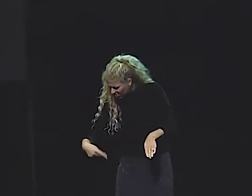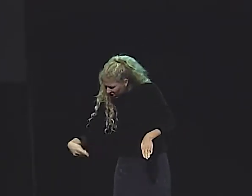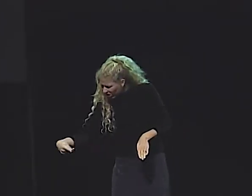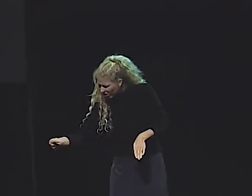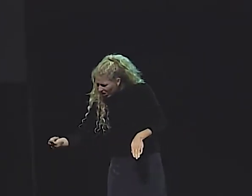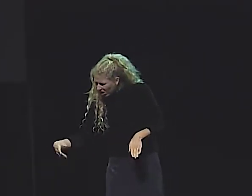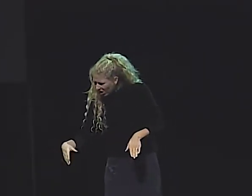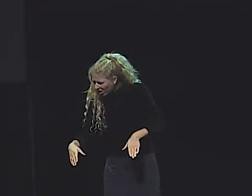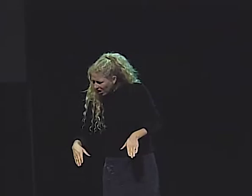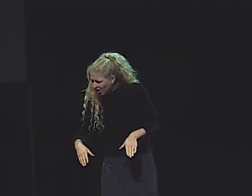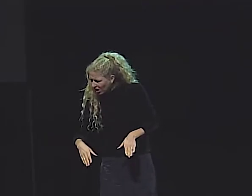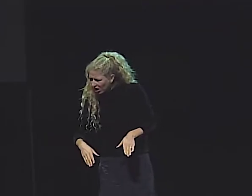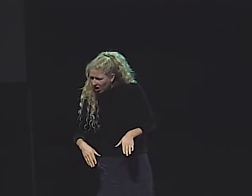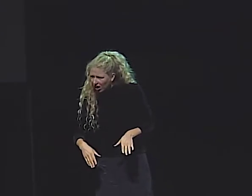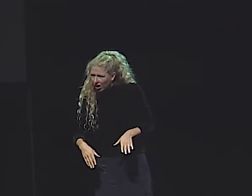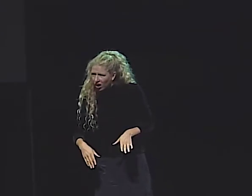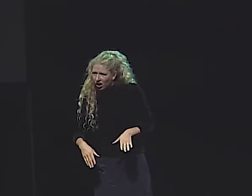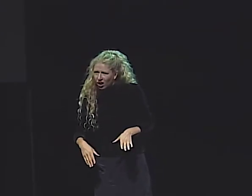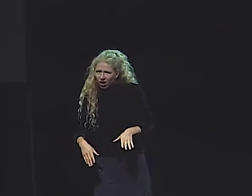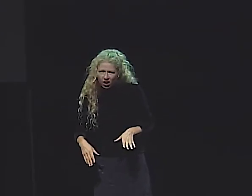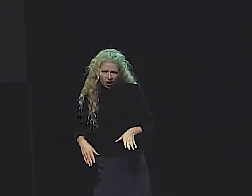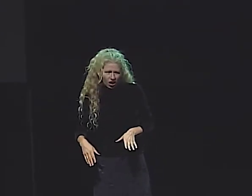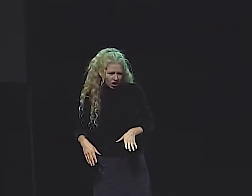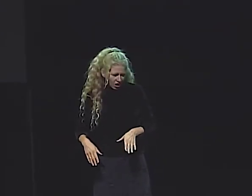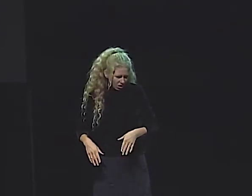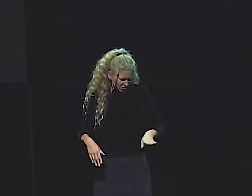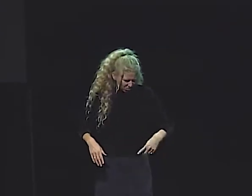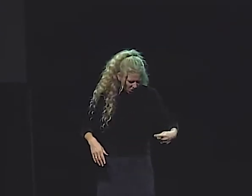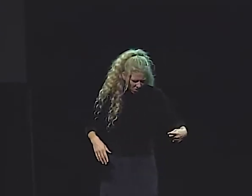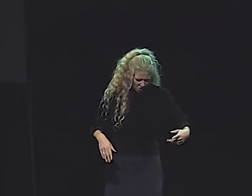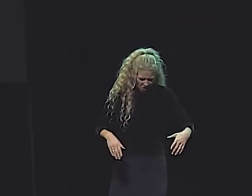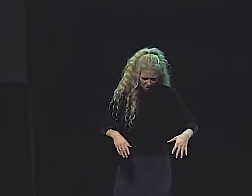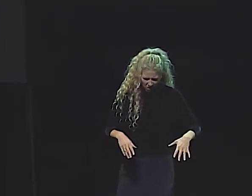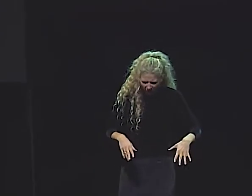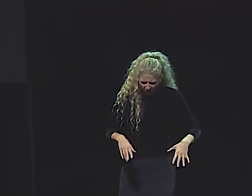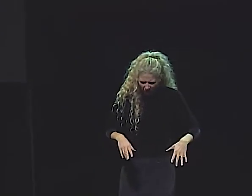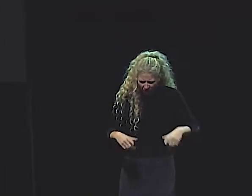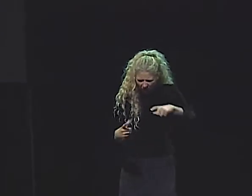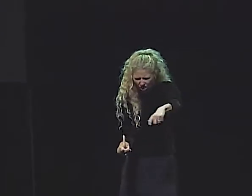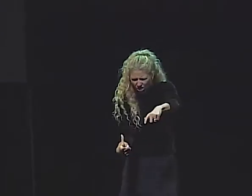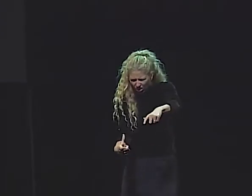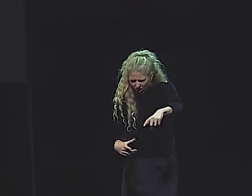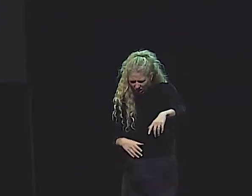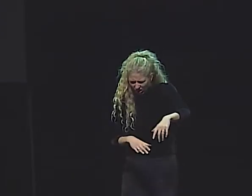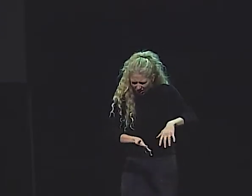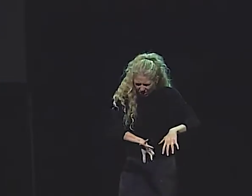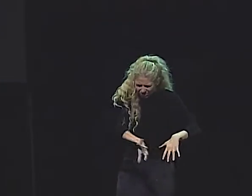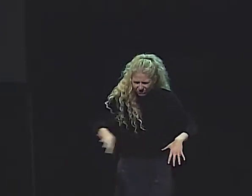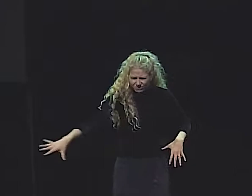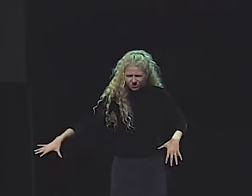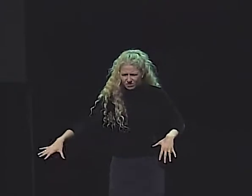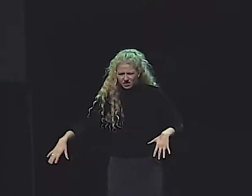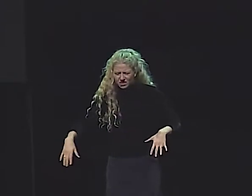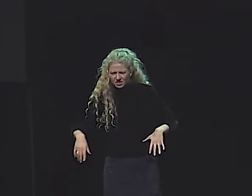AN OLD, TIN CAN WITH ITS TOP UP HAD BEEN ROLLING ALONG AND COME TO REST IN ANOTHER AREA.